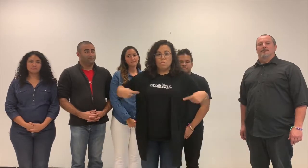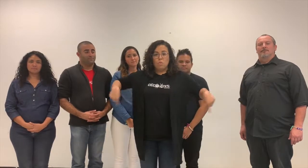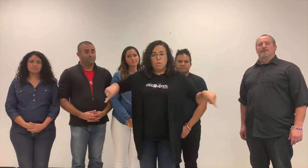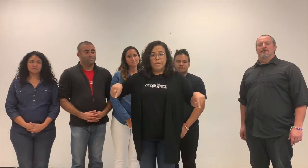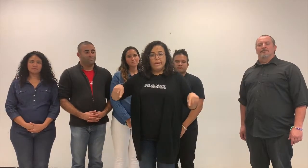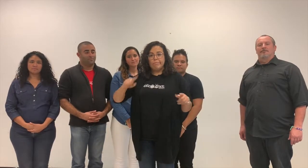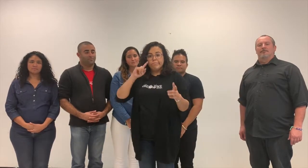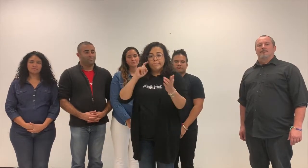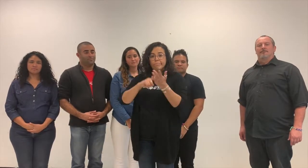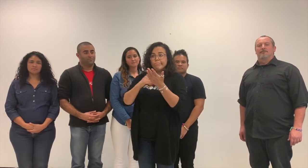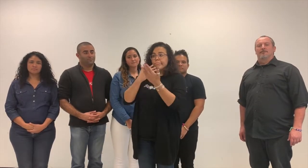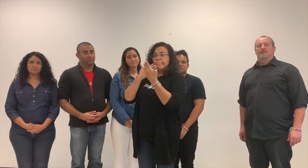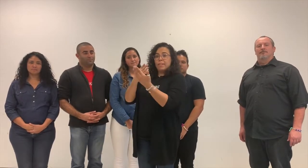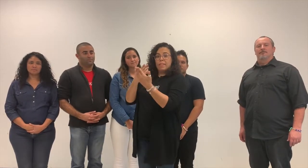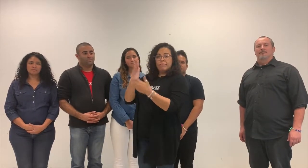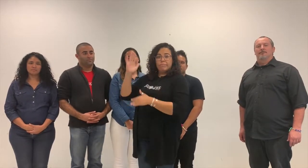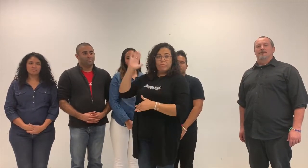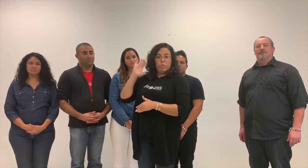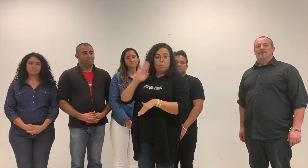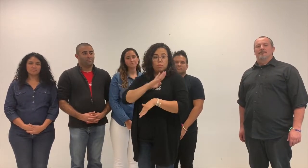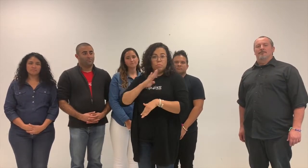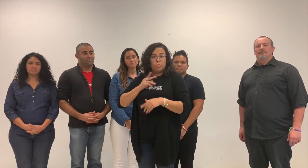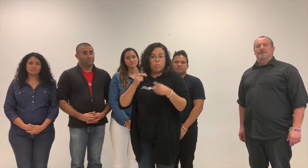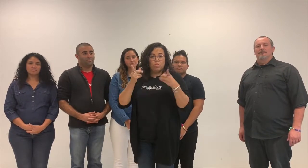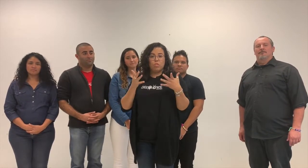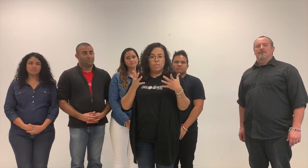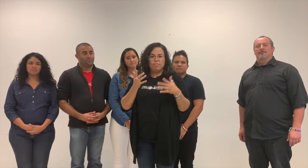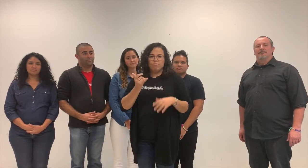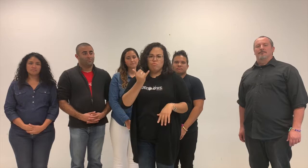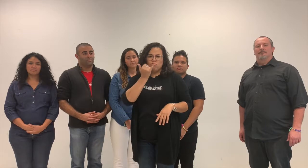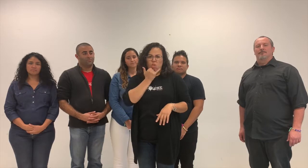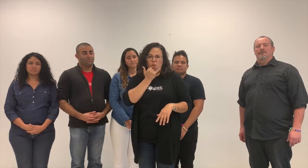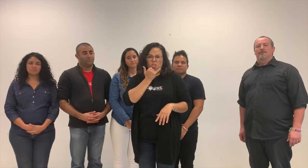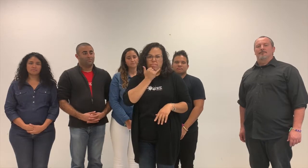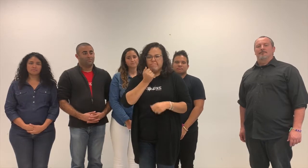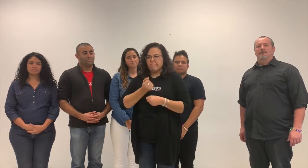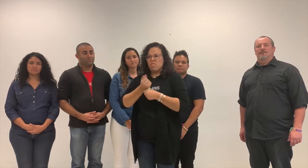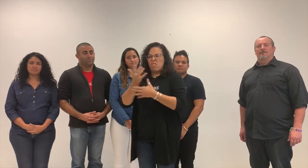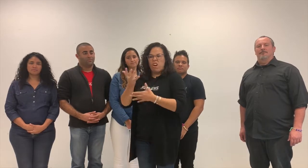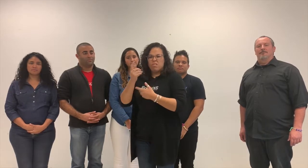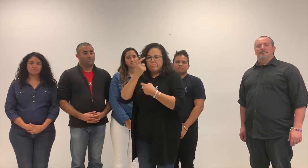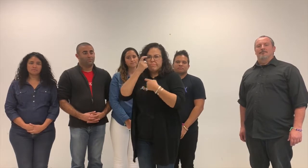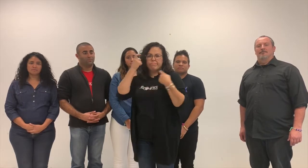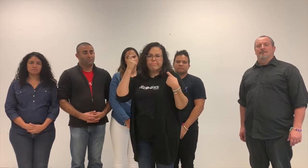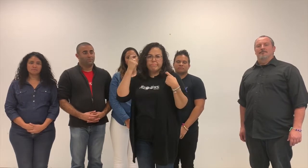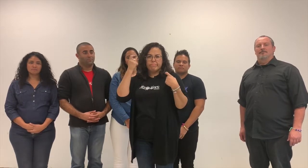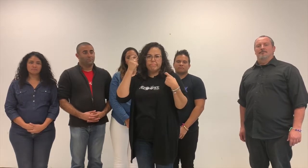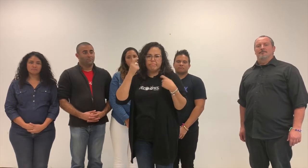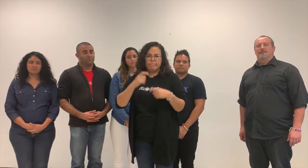Our recognition of former Board of Directors were unjustified and minimized members’ traumatic experiences.